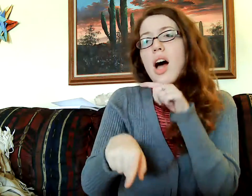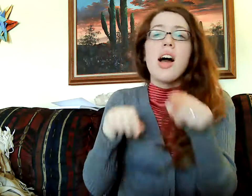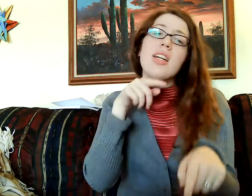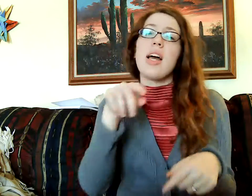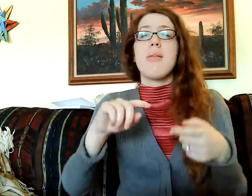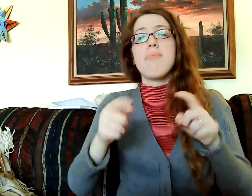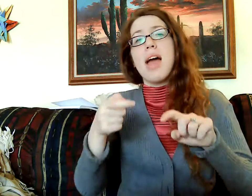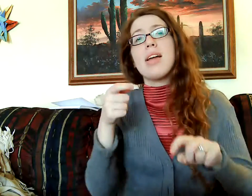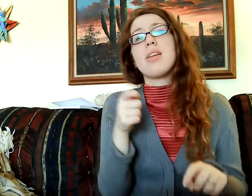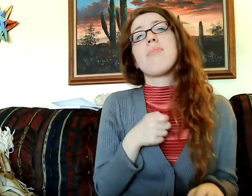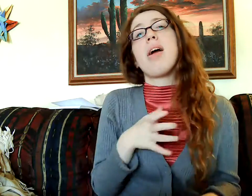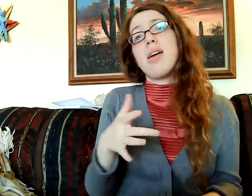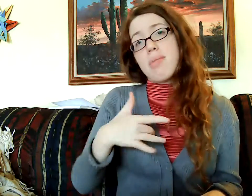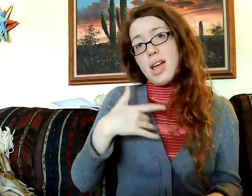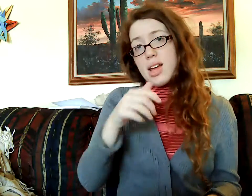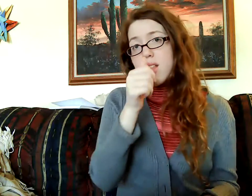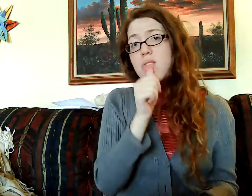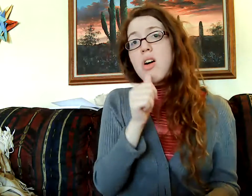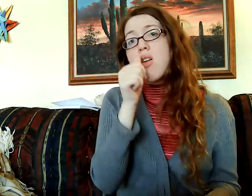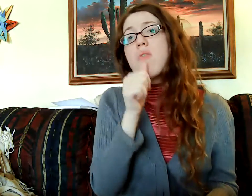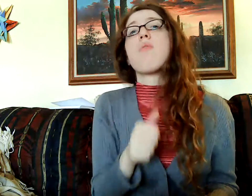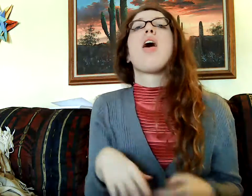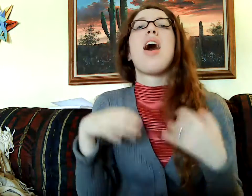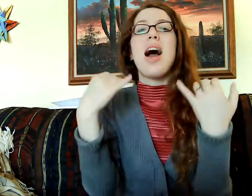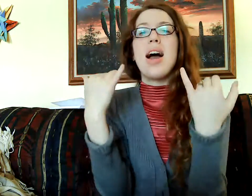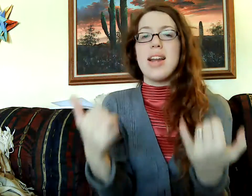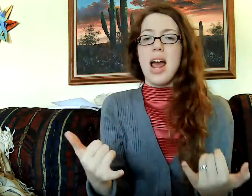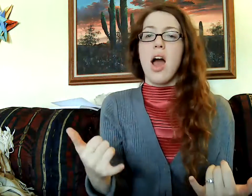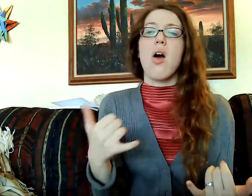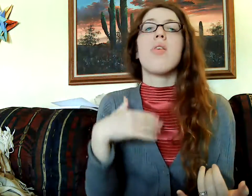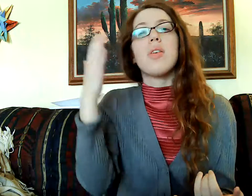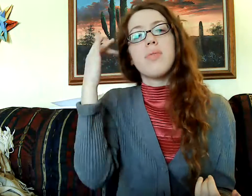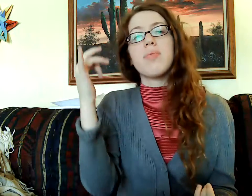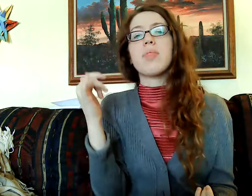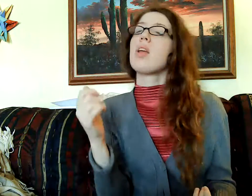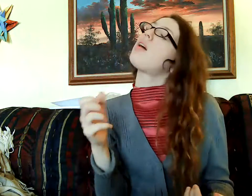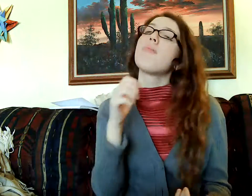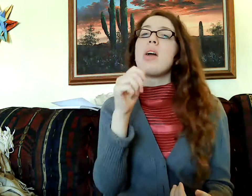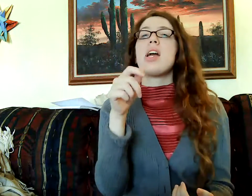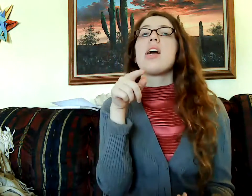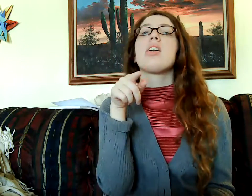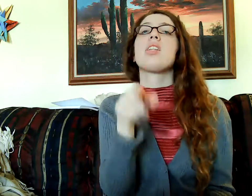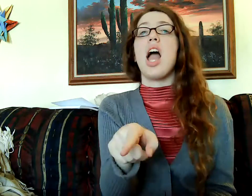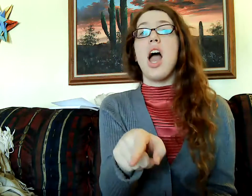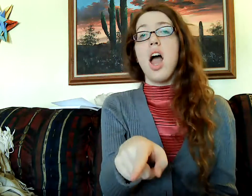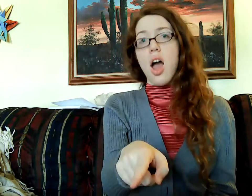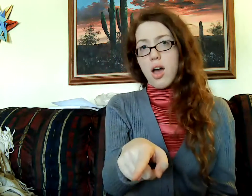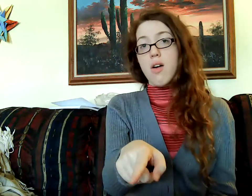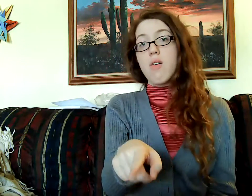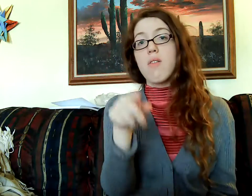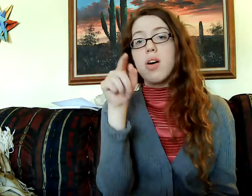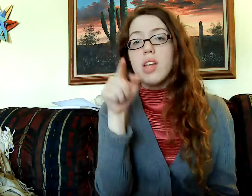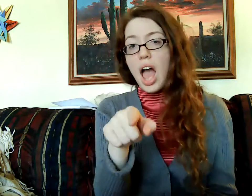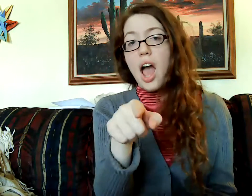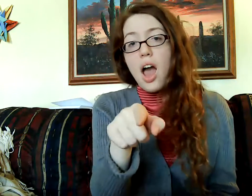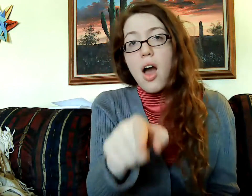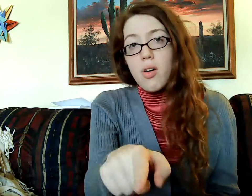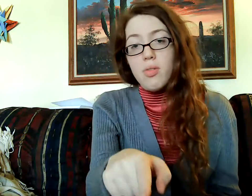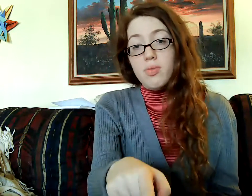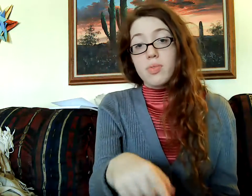PAIN YOU MAKE ME SUFFER. SUFFER. NOW I KNOW, NOT ME, (IT'S) YOU. YOU! YOU!